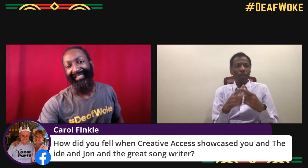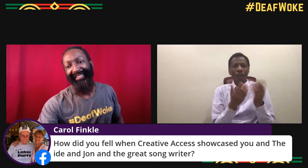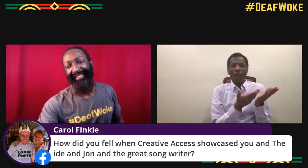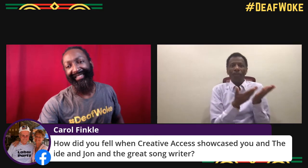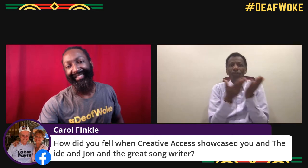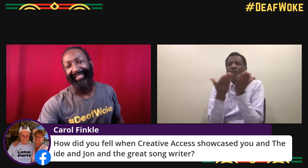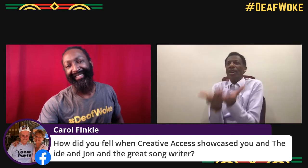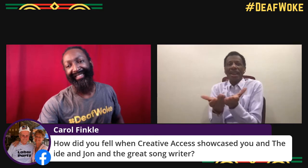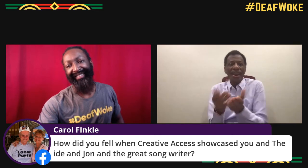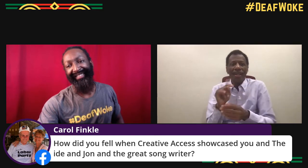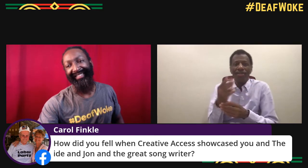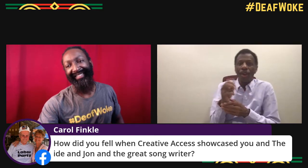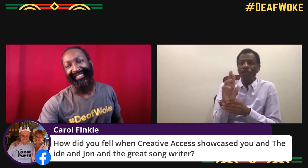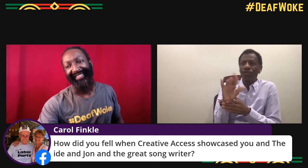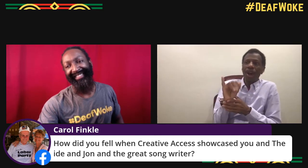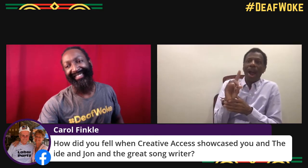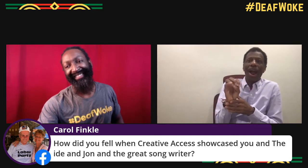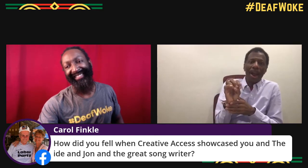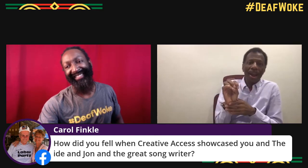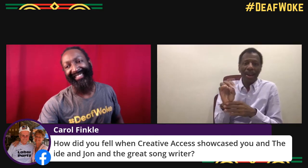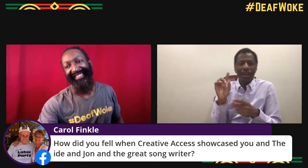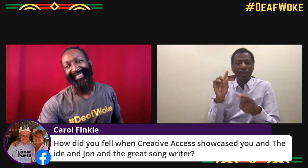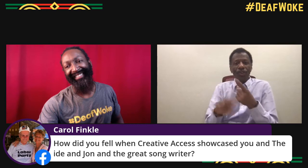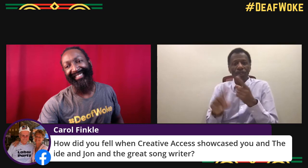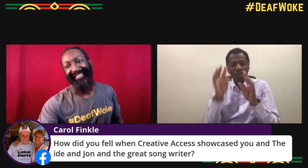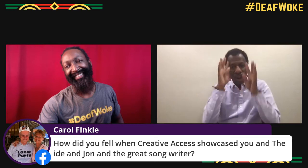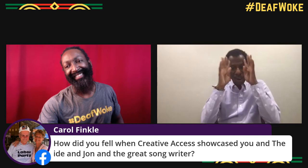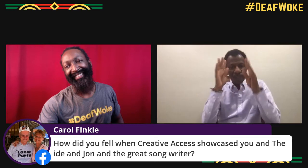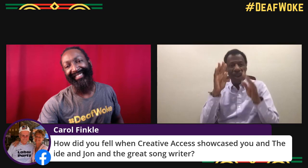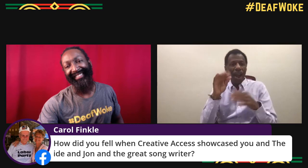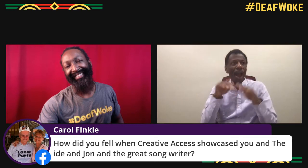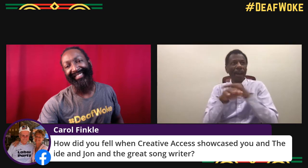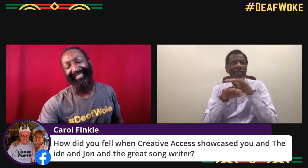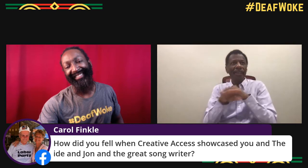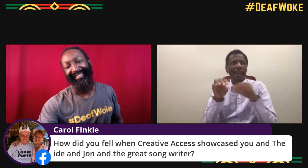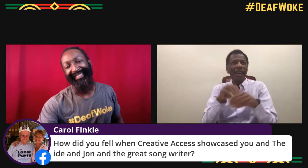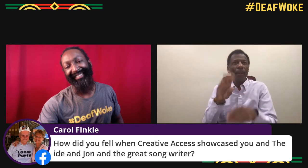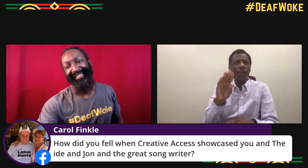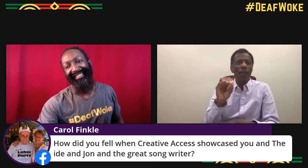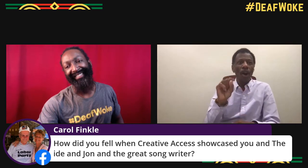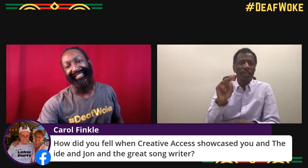Yeah, I was very honored to bring the ride to the creative.